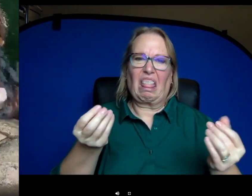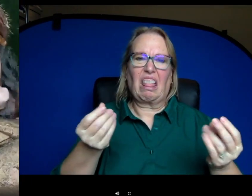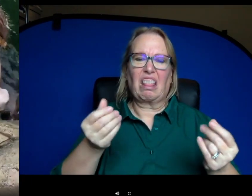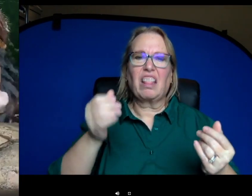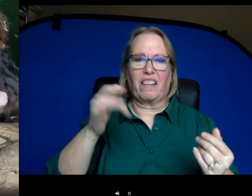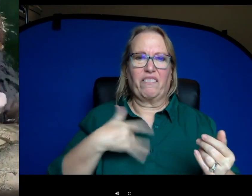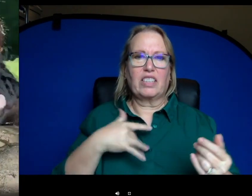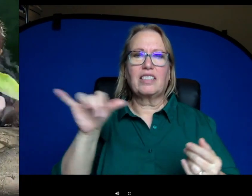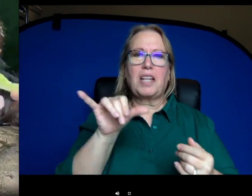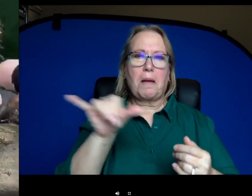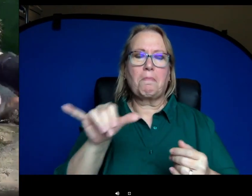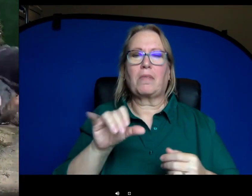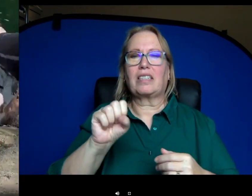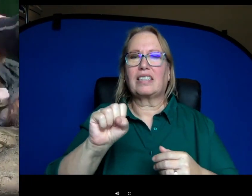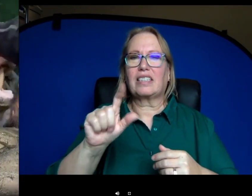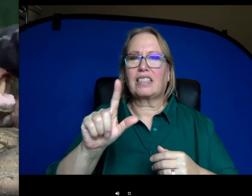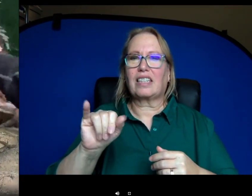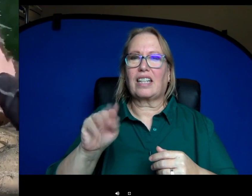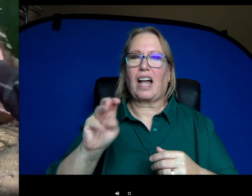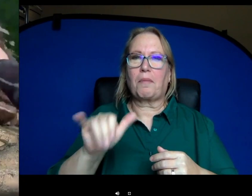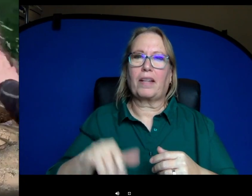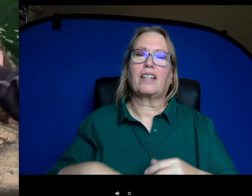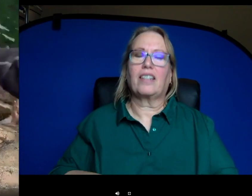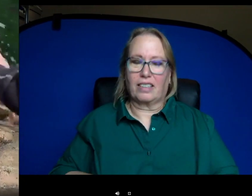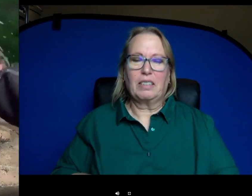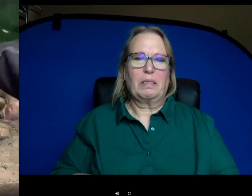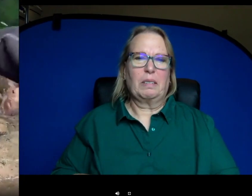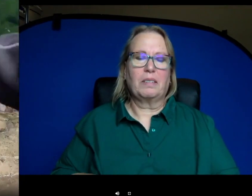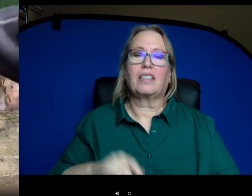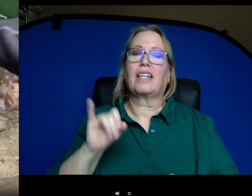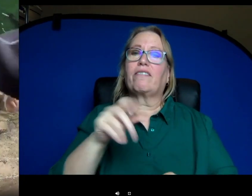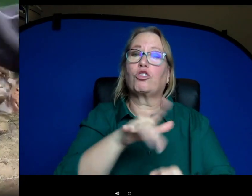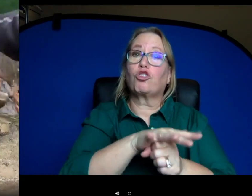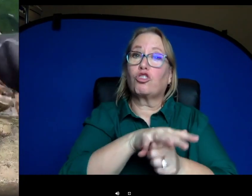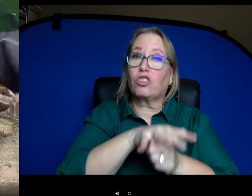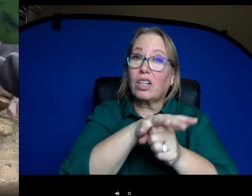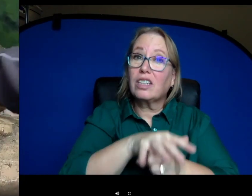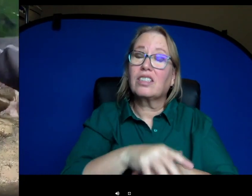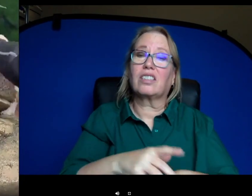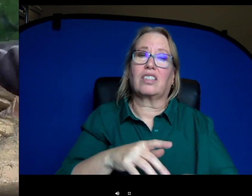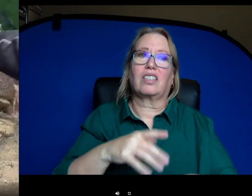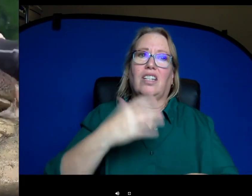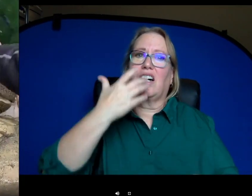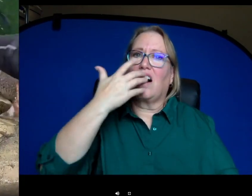can be really slimy depending on if they're stressed or hot it'll be red and